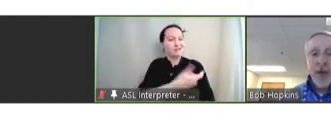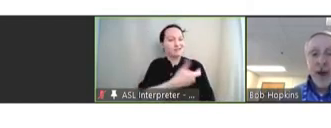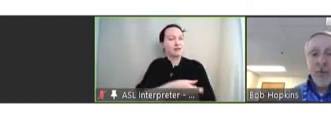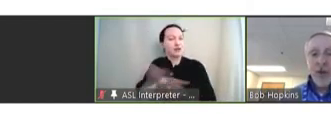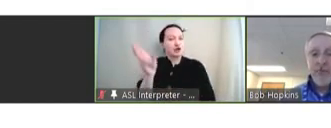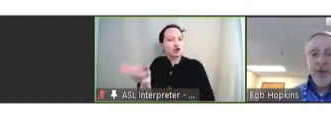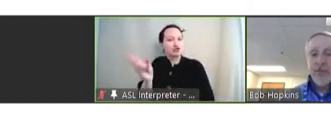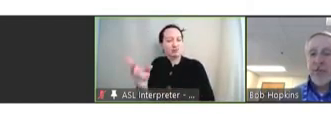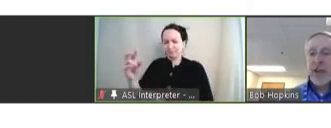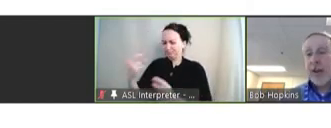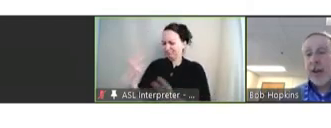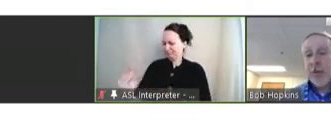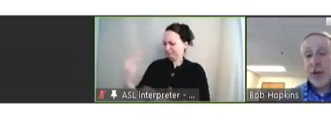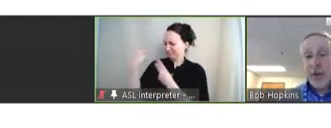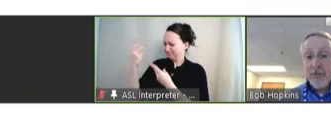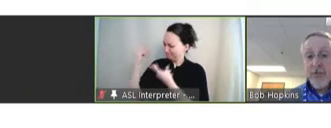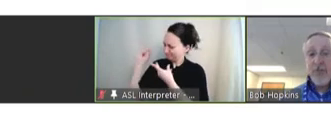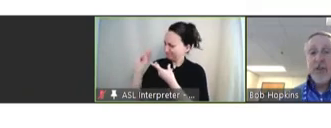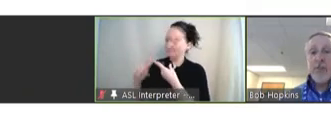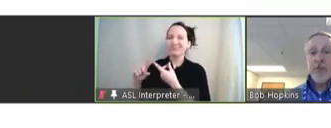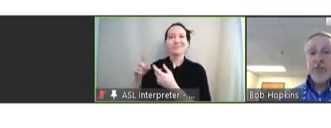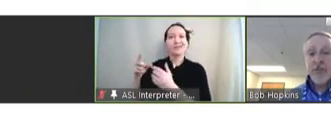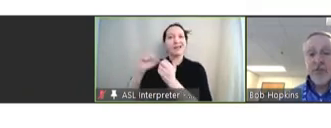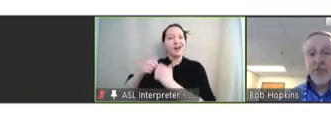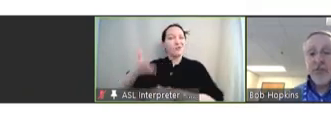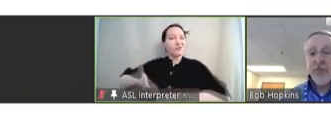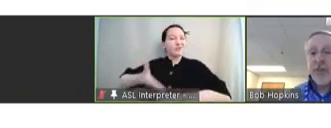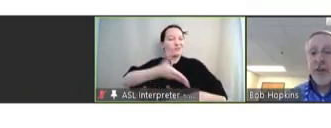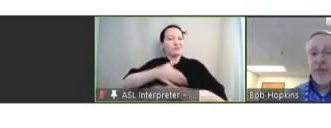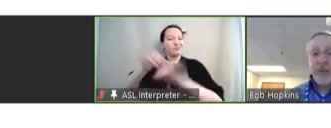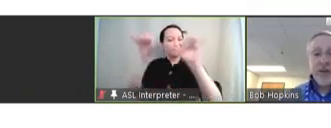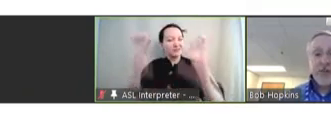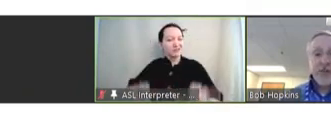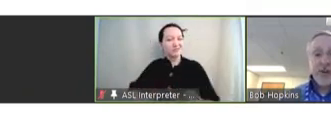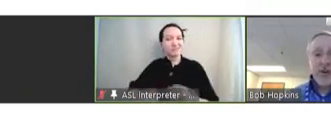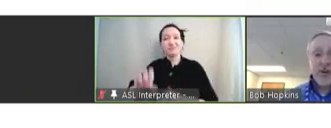how can we advance -- and how we can advance the immunization system for the next 10 to 15 years.